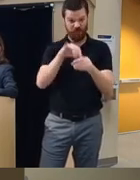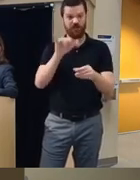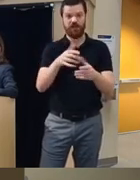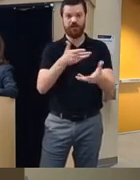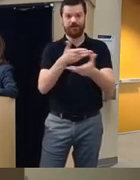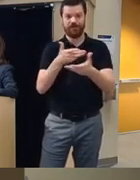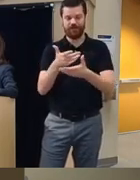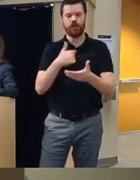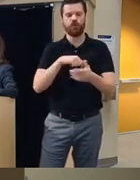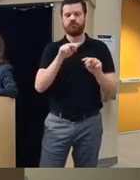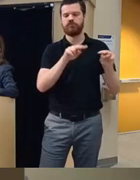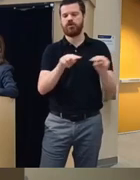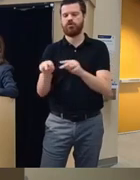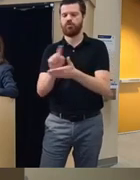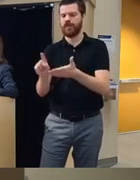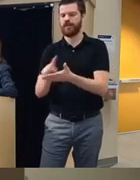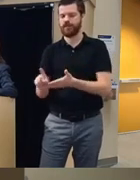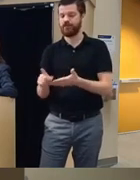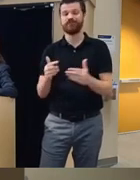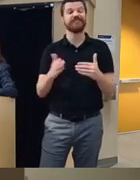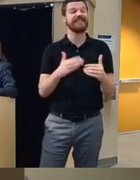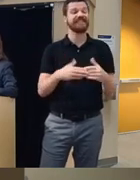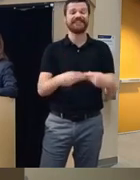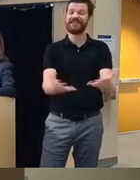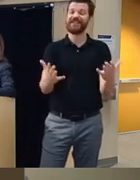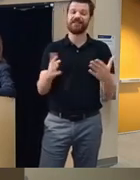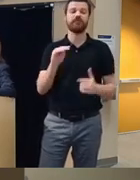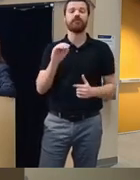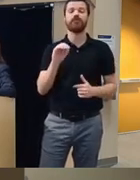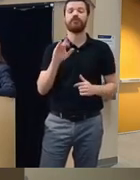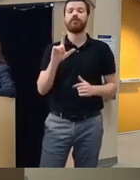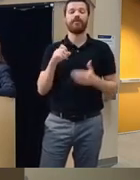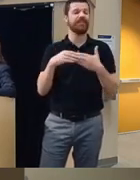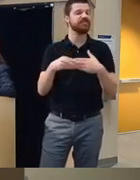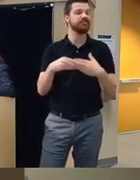um it's programed for easy delivery and mobile flexibility and the mechanisms of action really